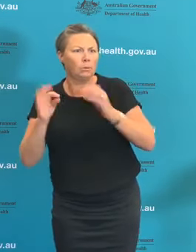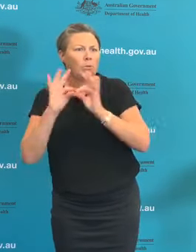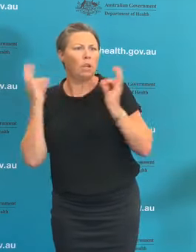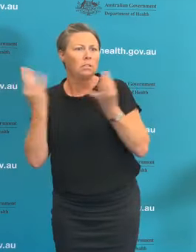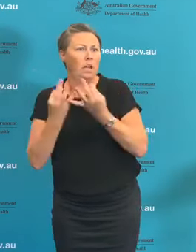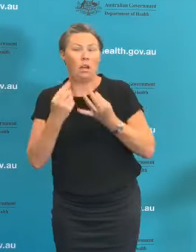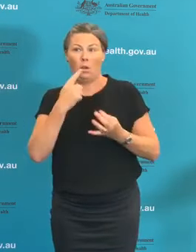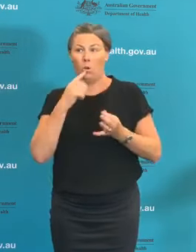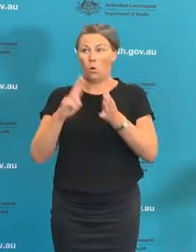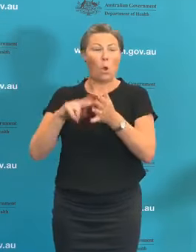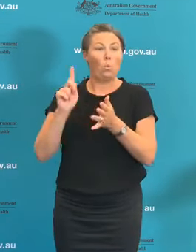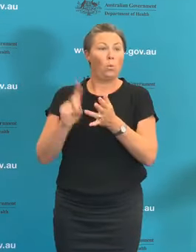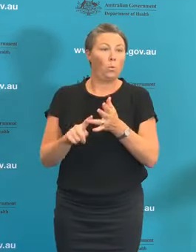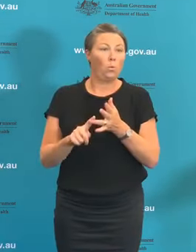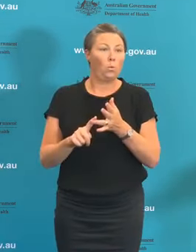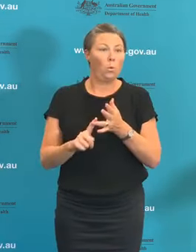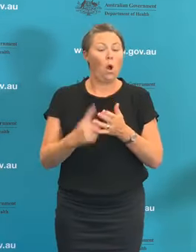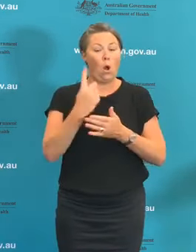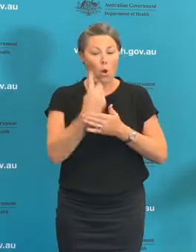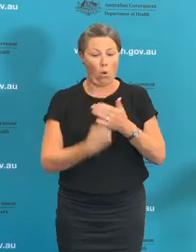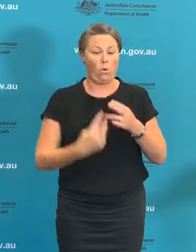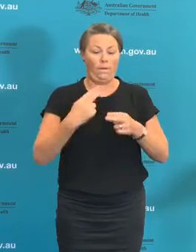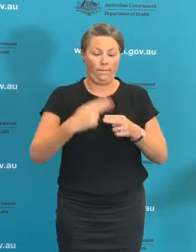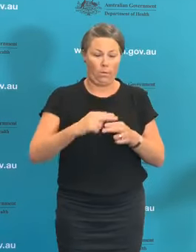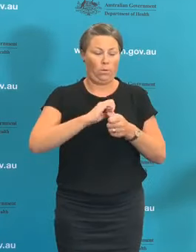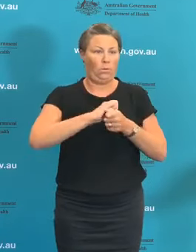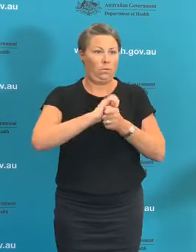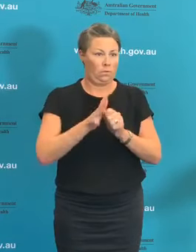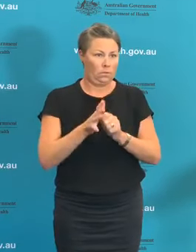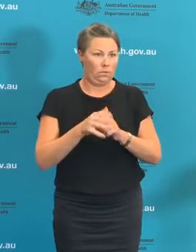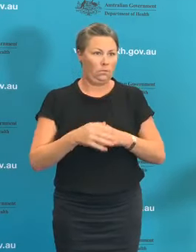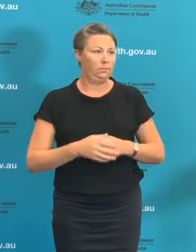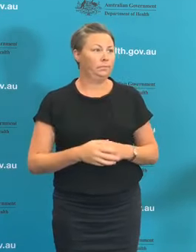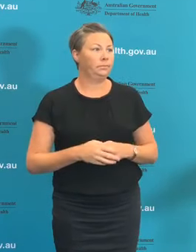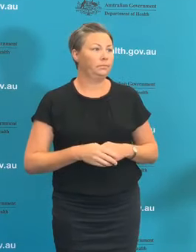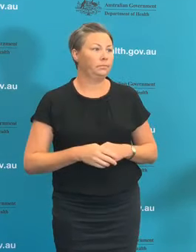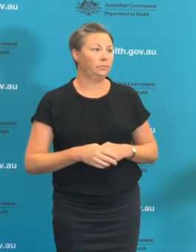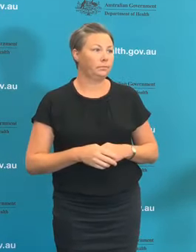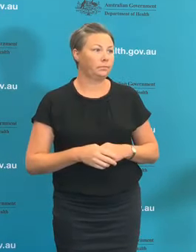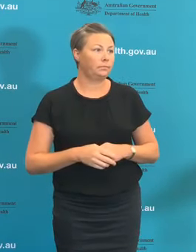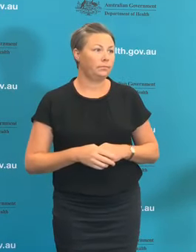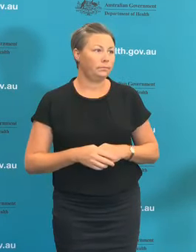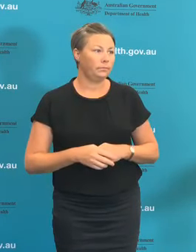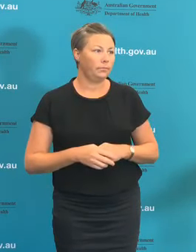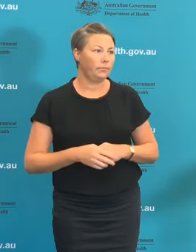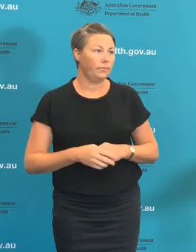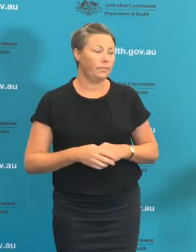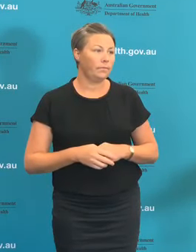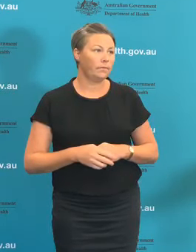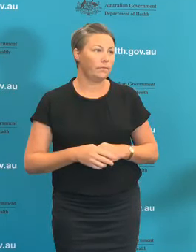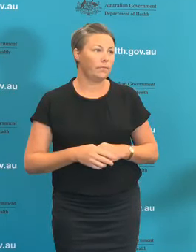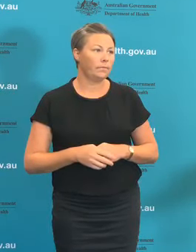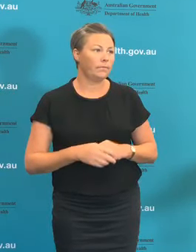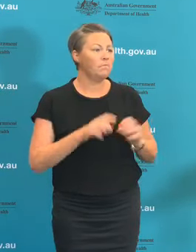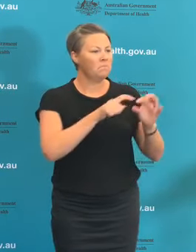Is there a timeline or a date that you would like to see that 40% target or potentially more,